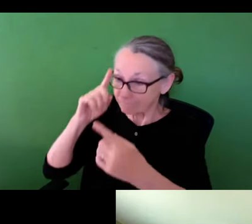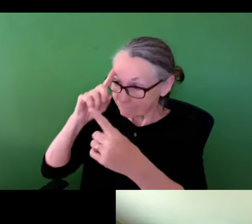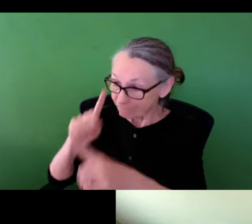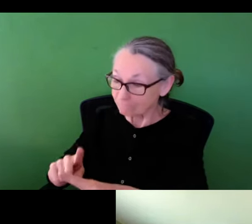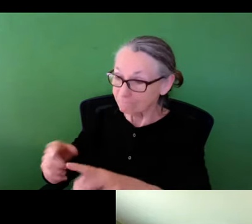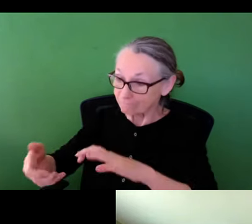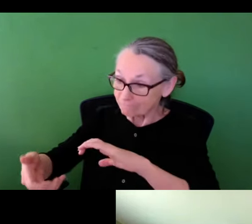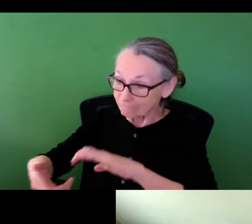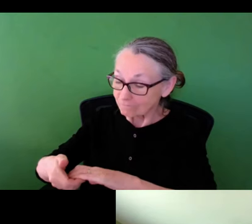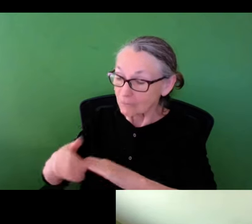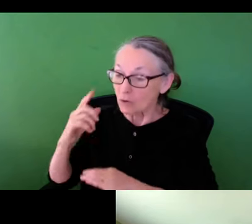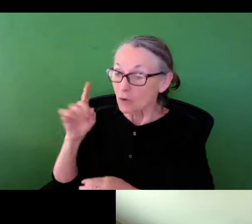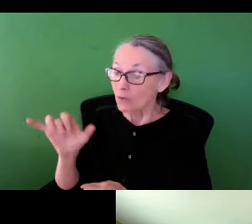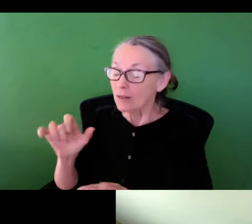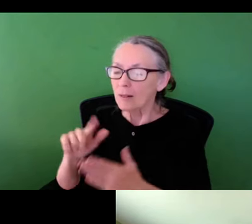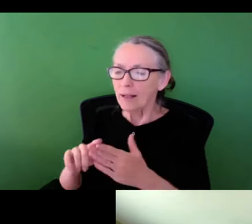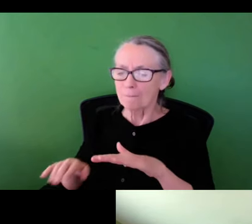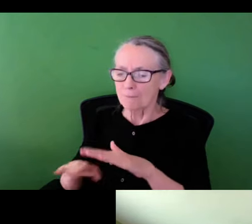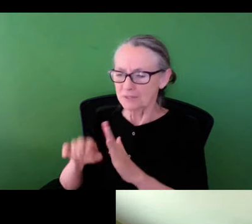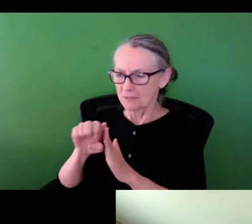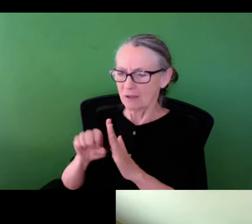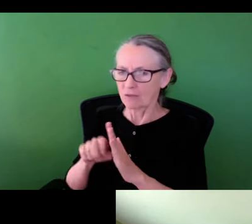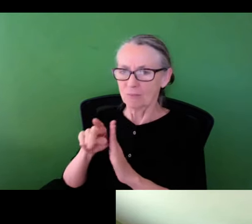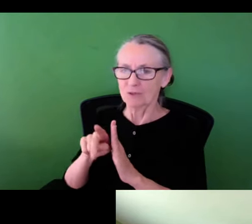that community covenant may consist of as well as